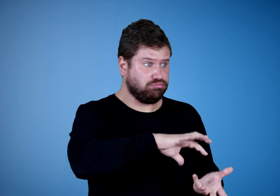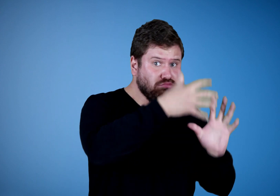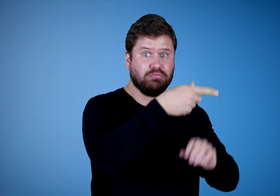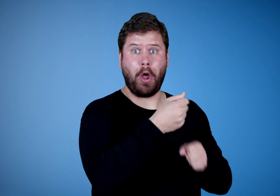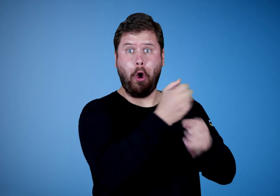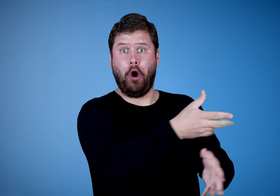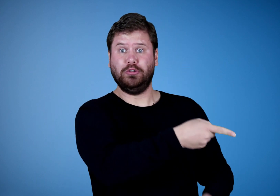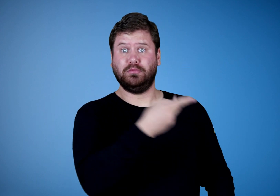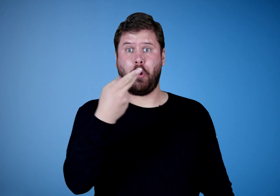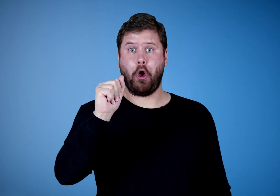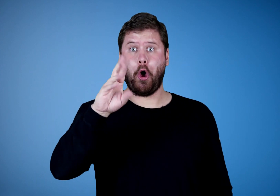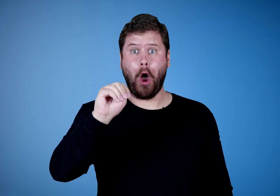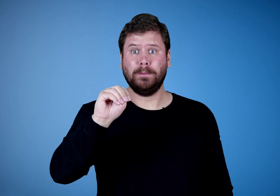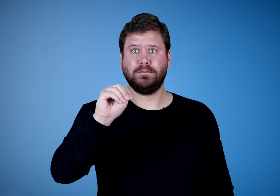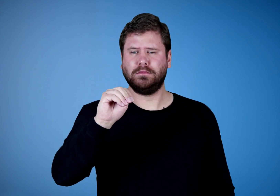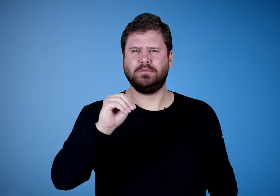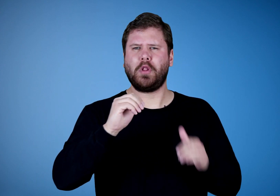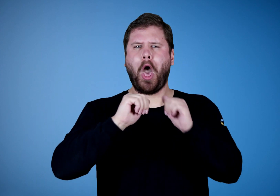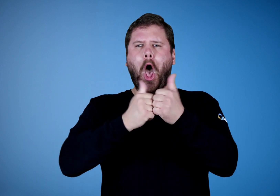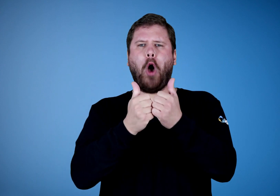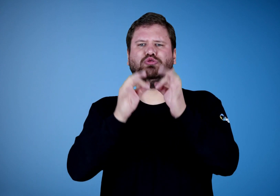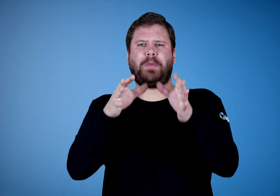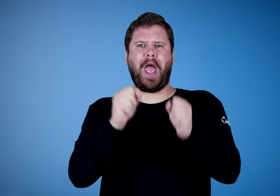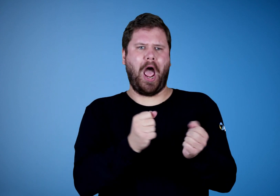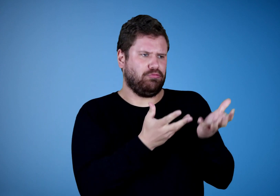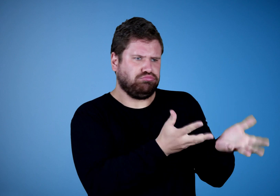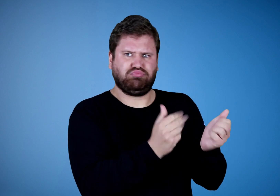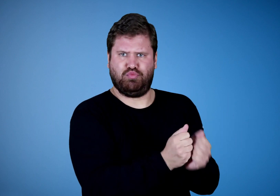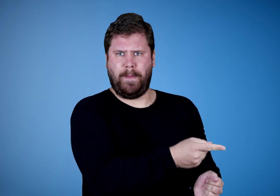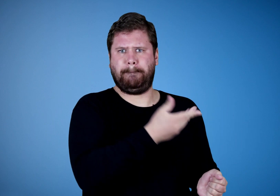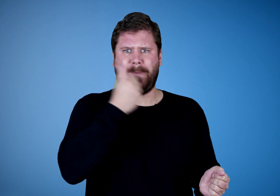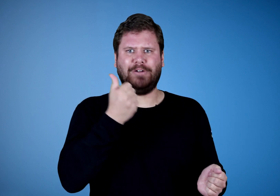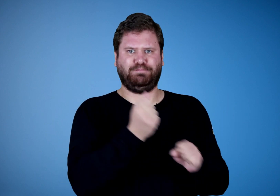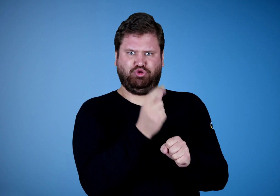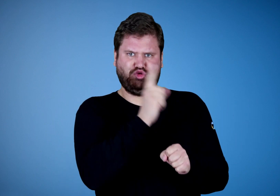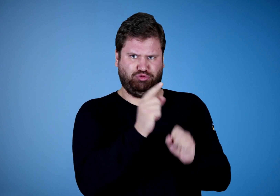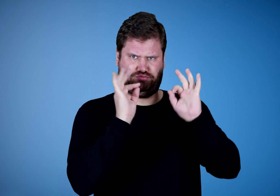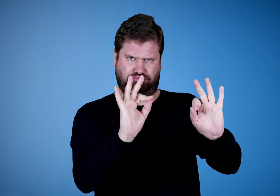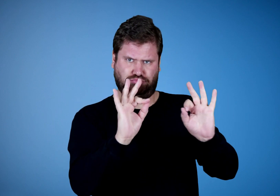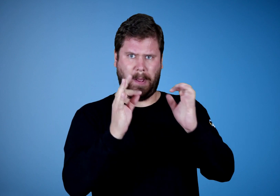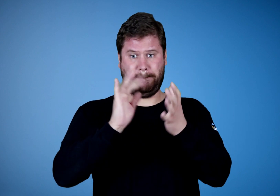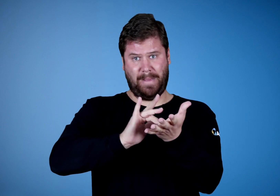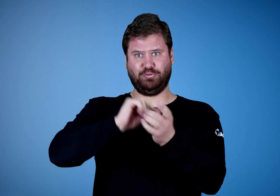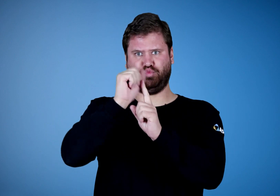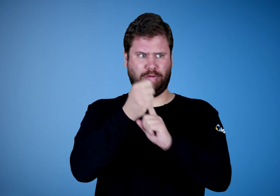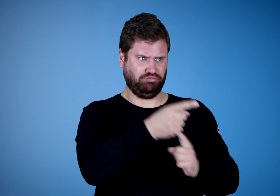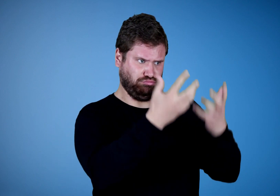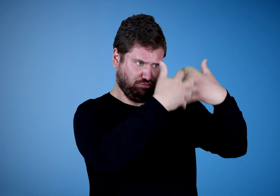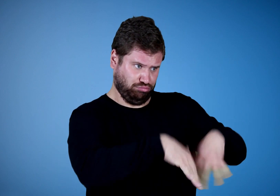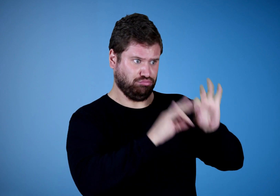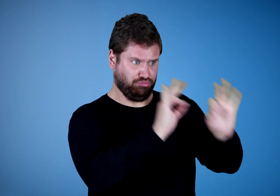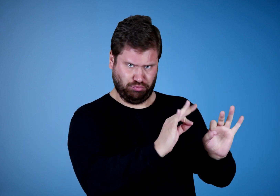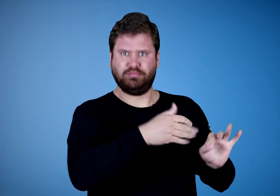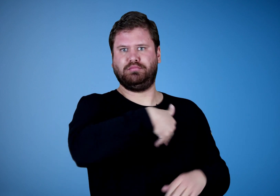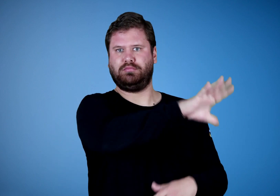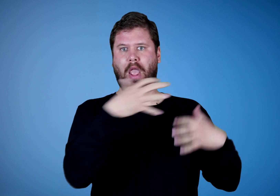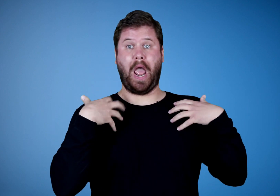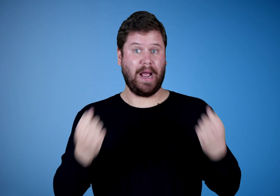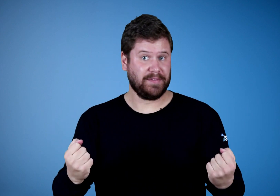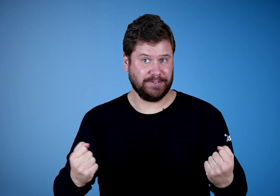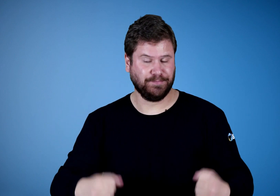This can cause harm. How can the interpreters facilitate an effective and healthy medical situation for the deaf?